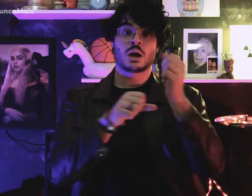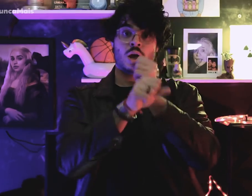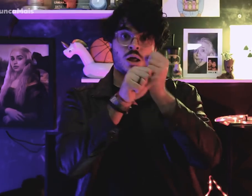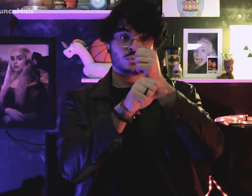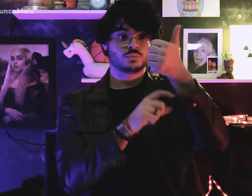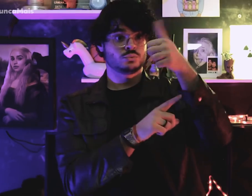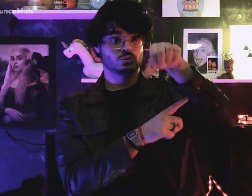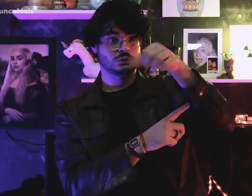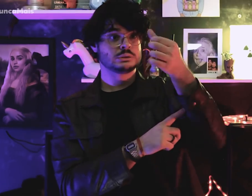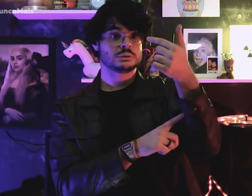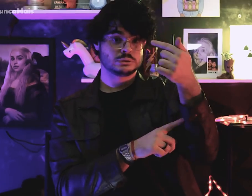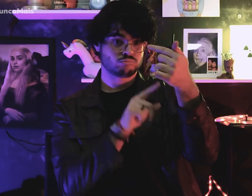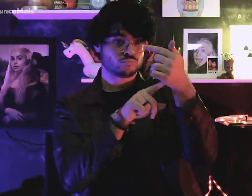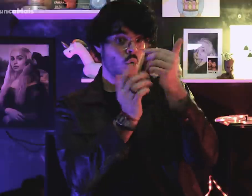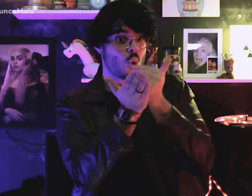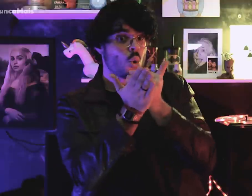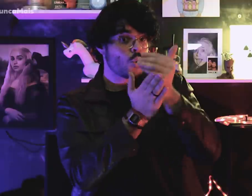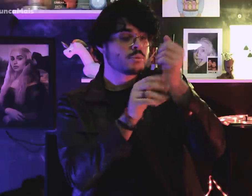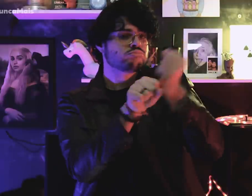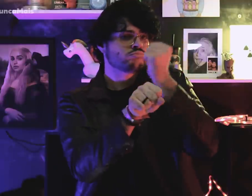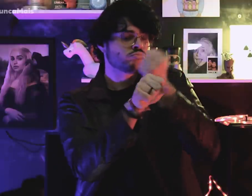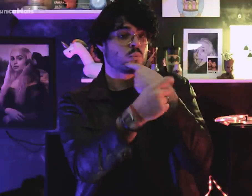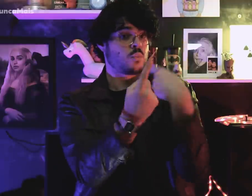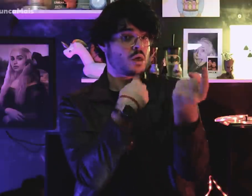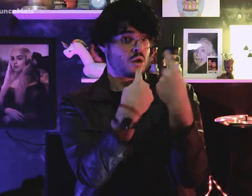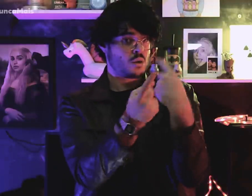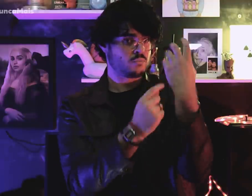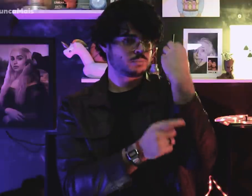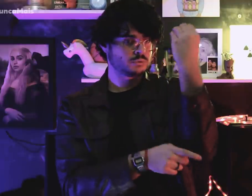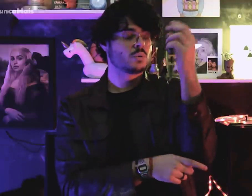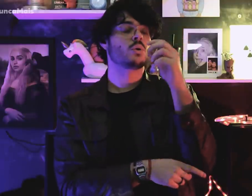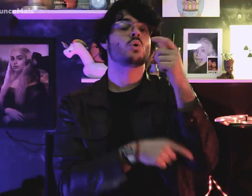In 1967 he started works on another highway